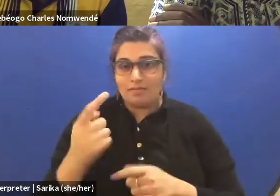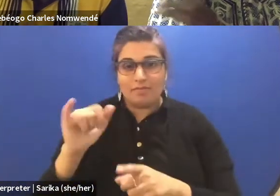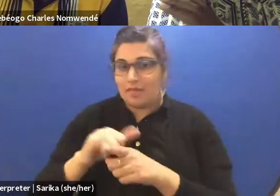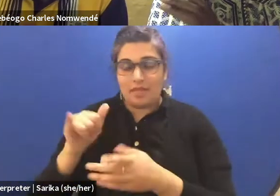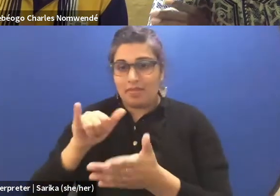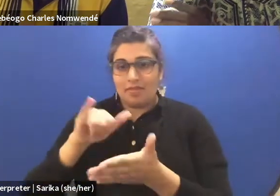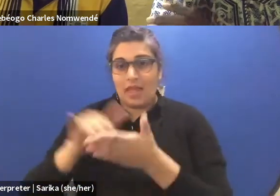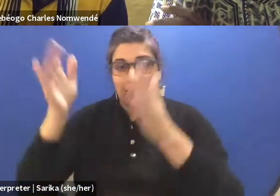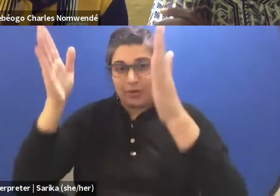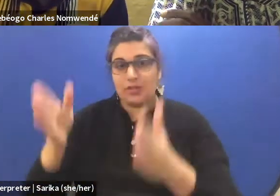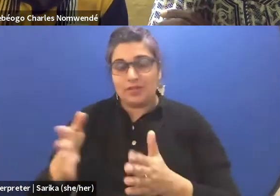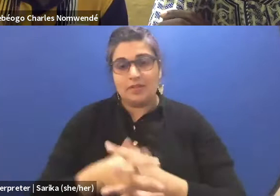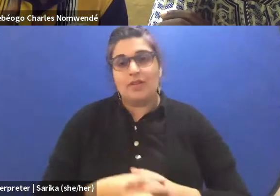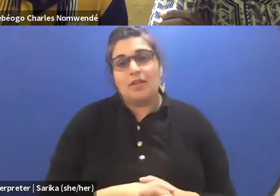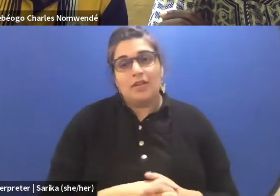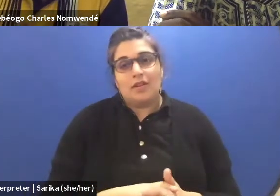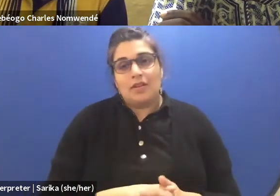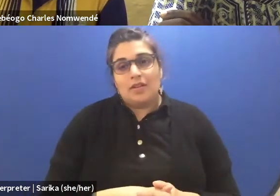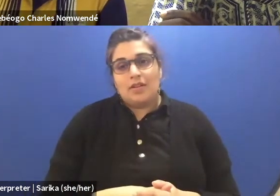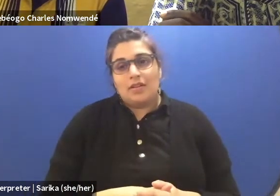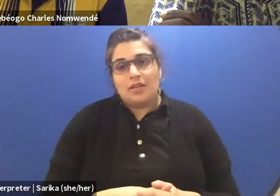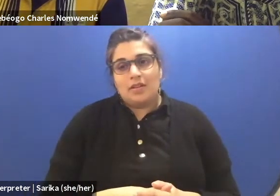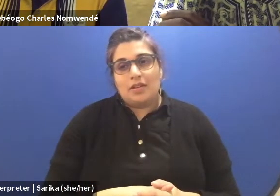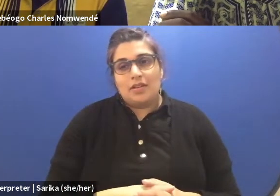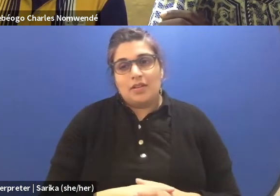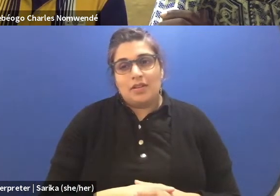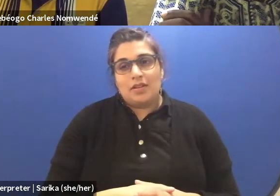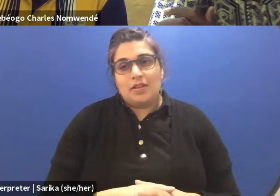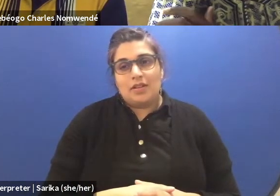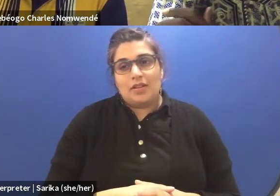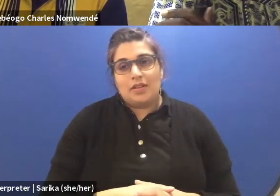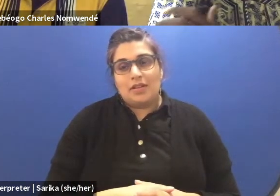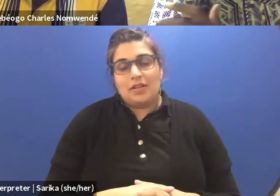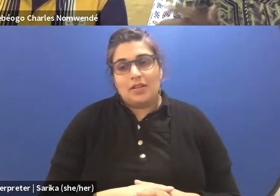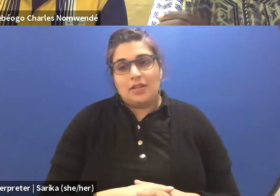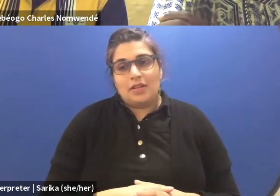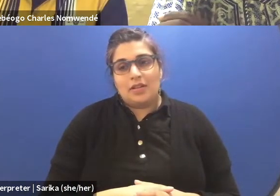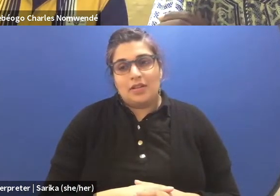I don't know. (Charles speaking French) It's not my first goal.